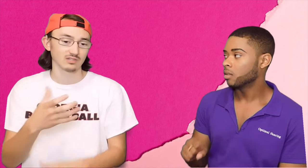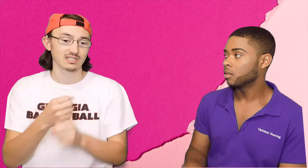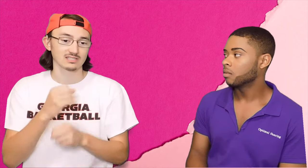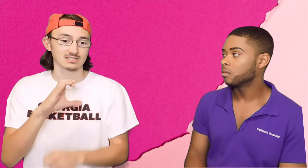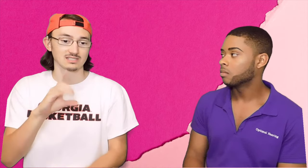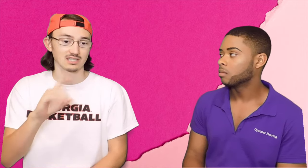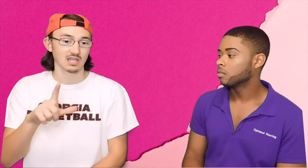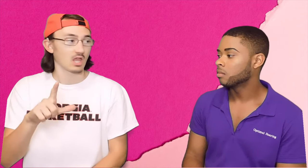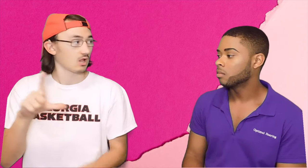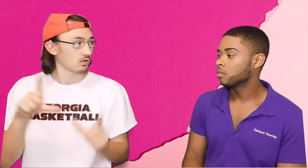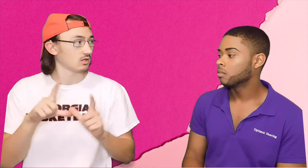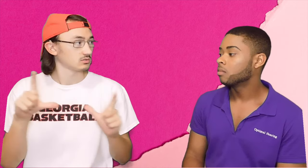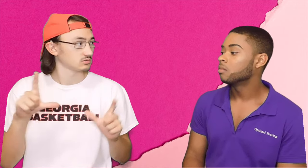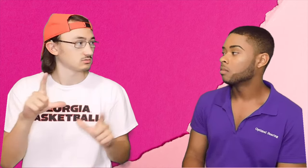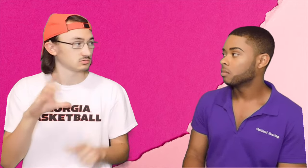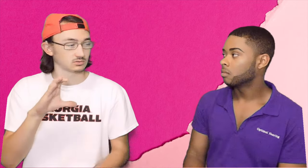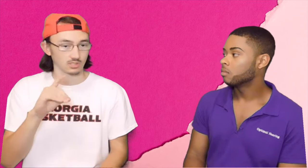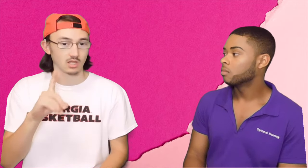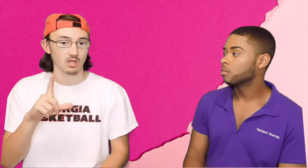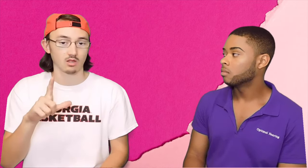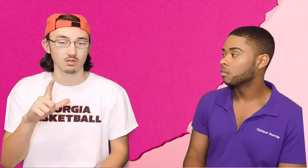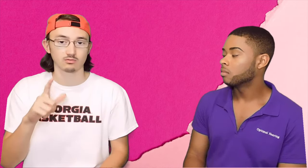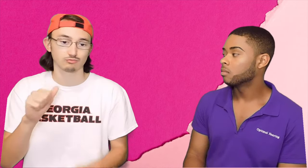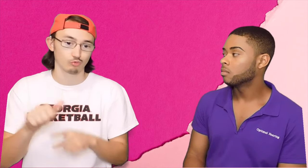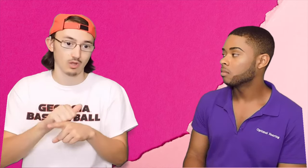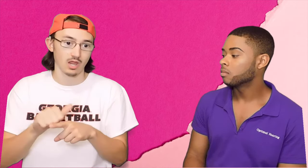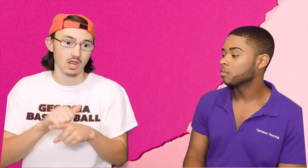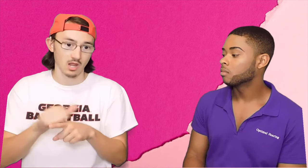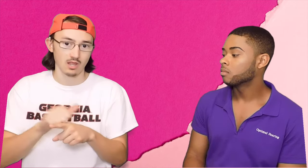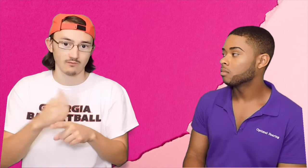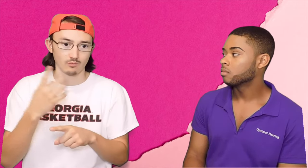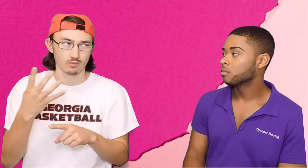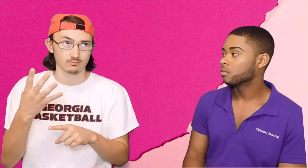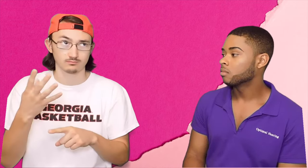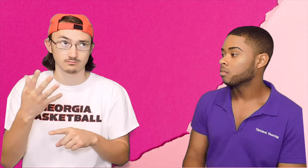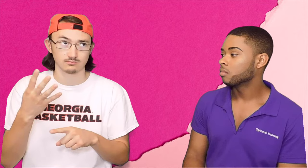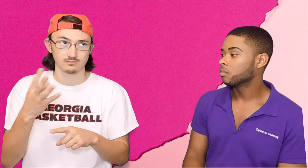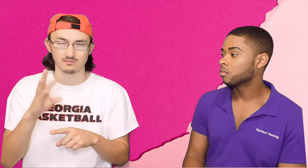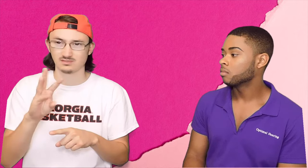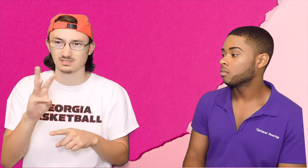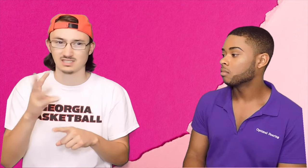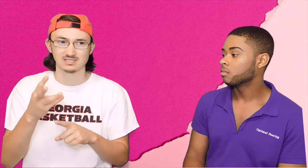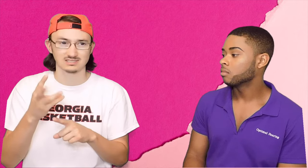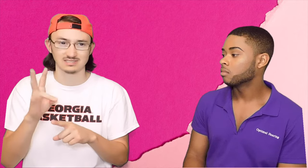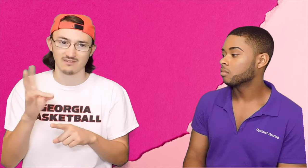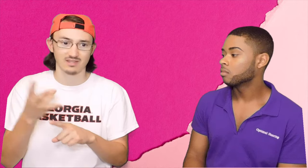I got a CDL for that We trained but like six or seven months